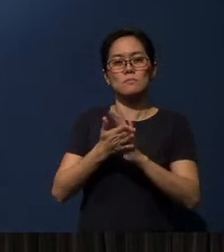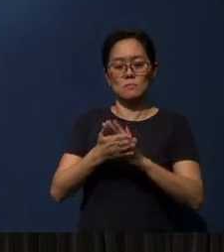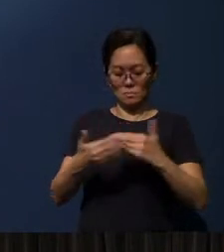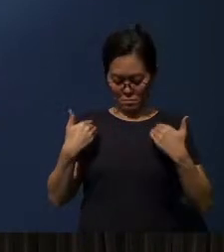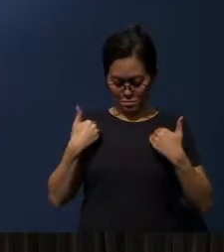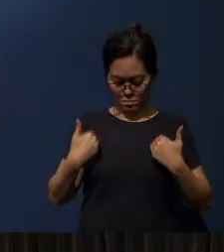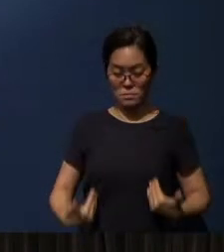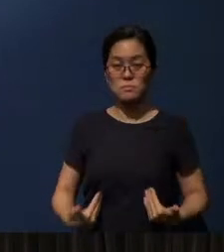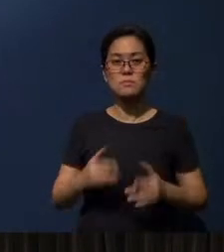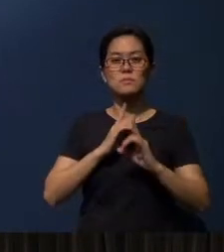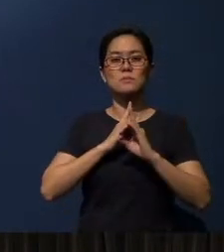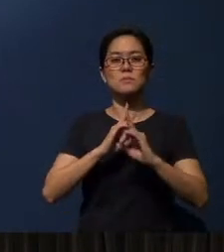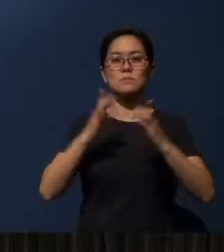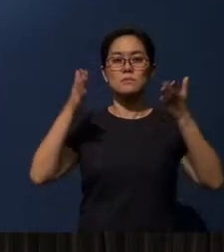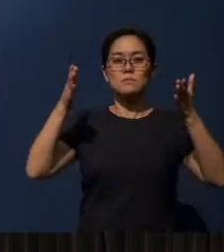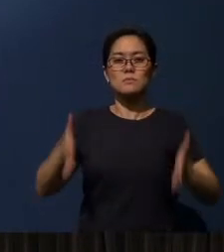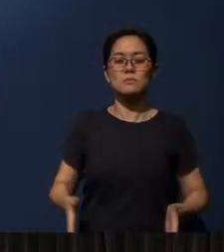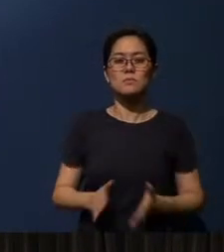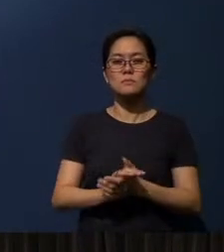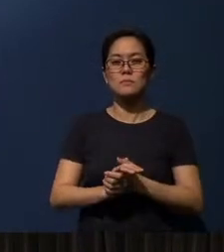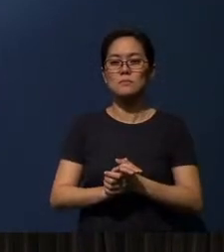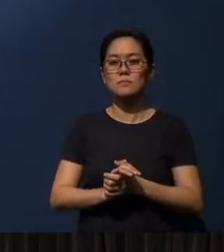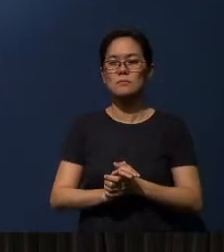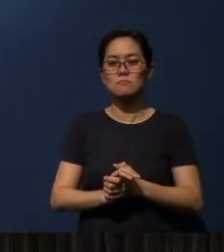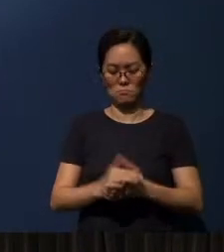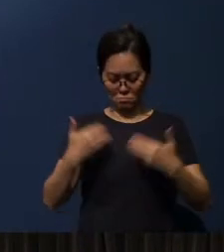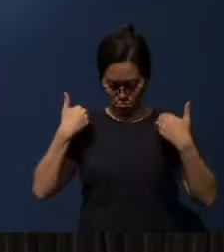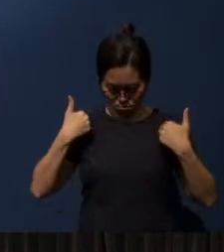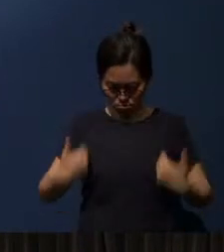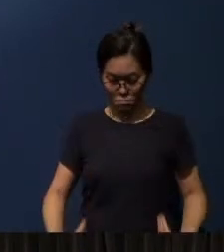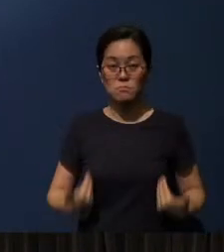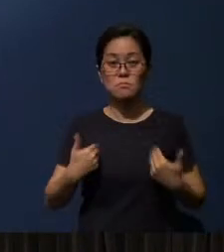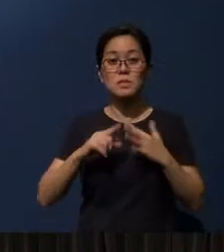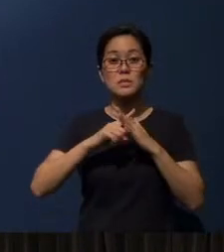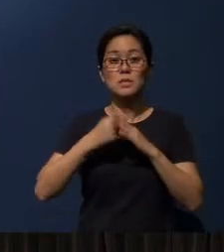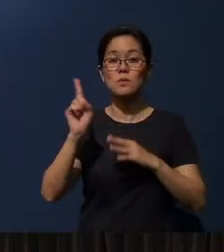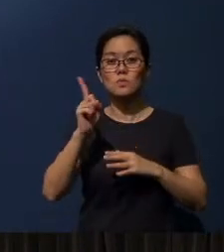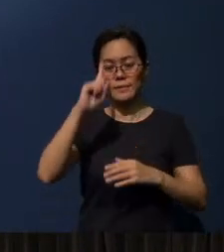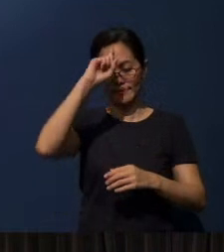Being Disciples. And being disciples starts with our faith.